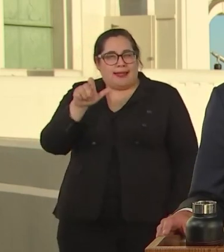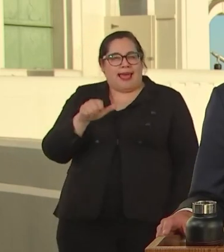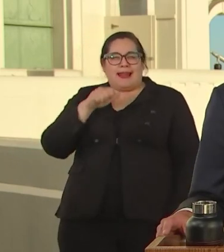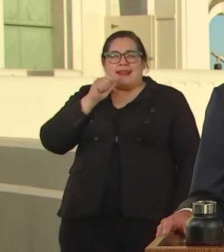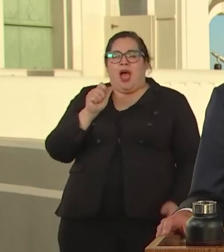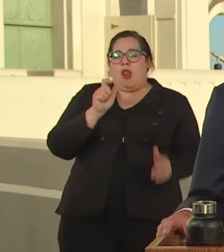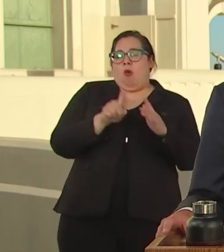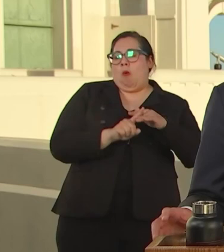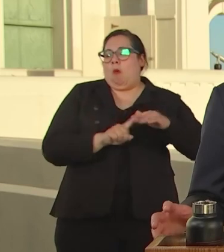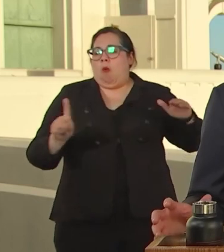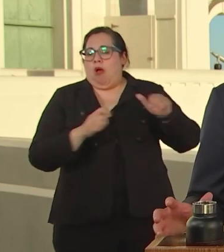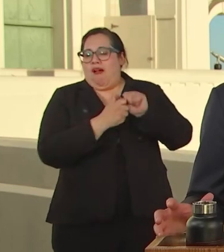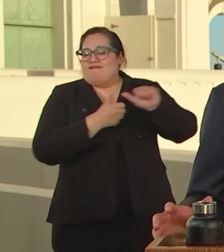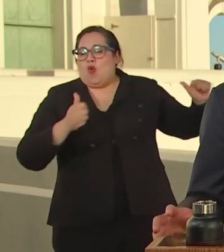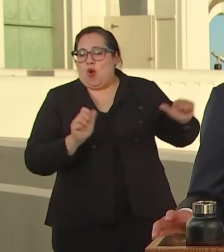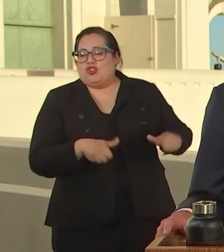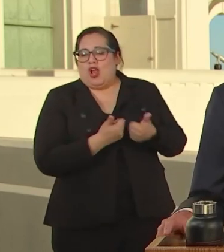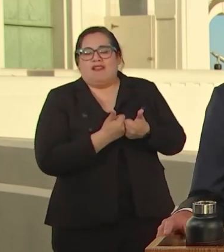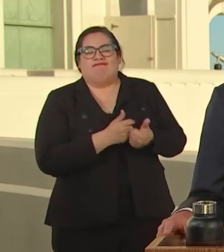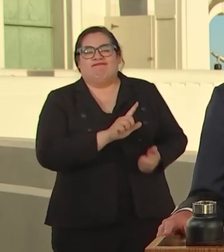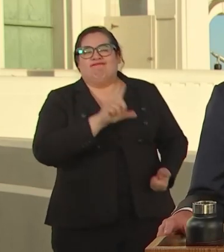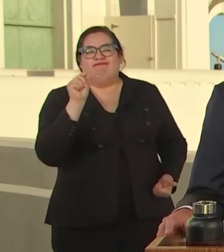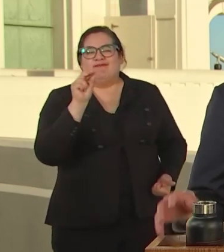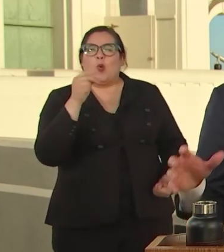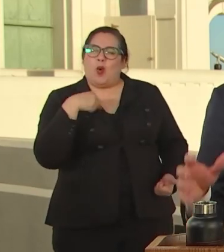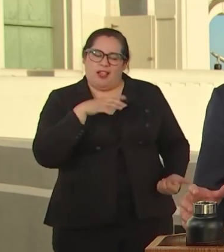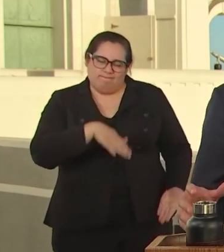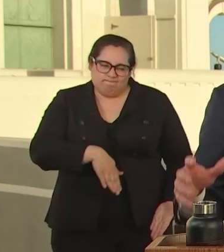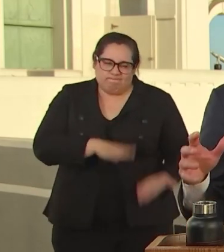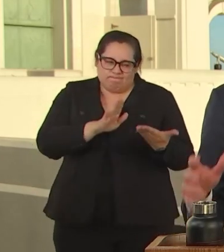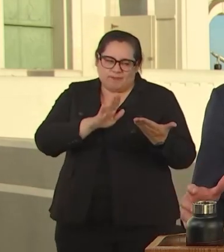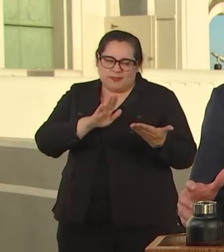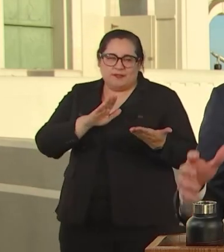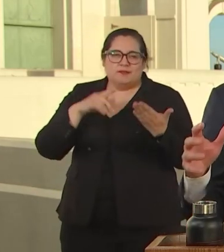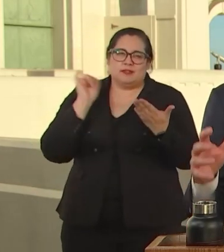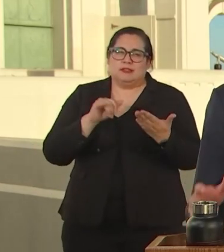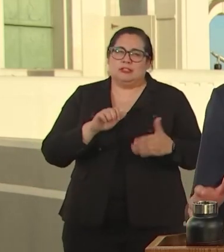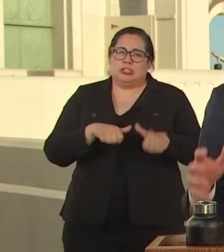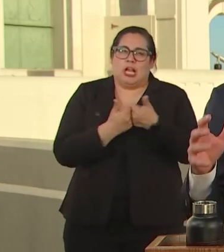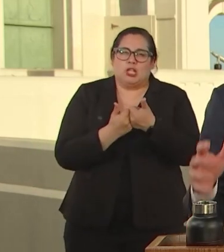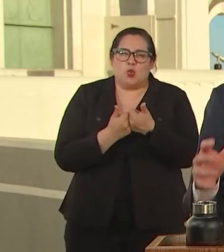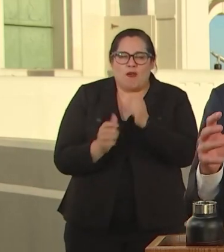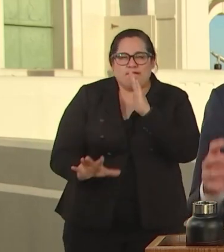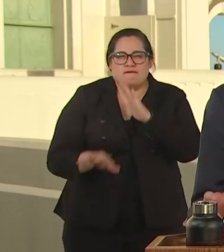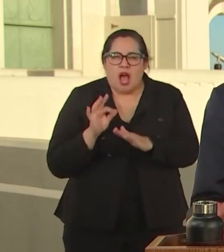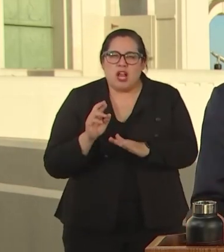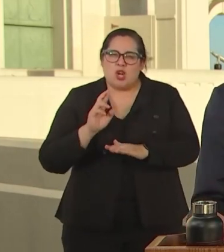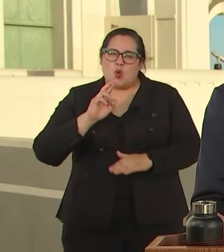LOS ANGELES DOES NOT RUN FROM CHALLENGES, WE FIND THEM, WE FIND THE REASON TO GET TO YES. SO GO BIG.